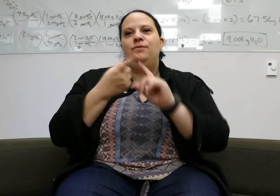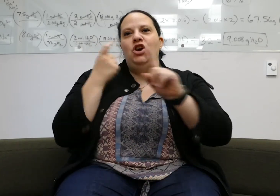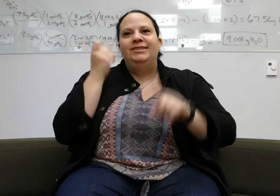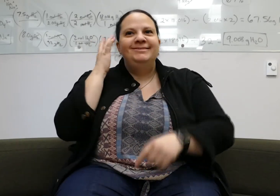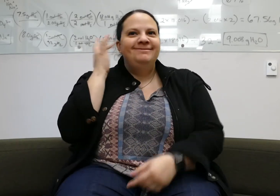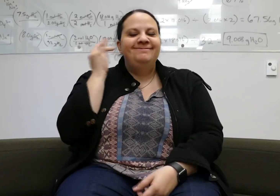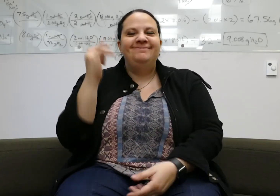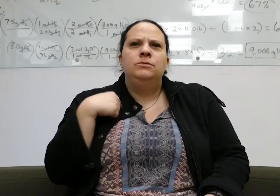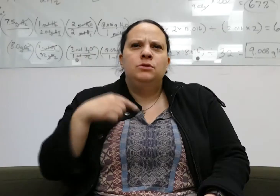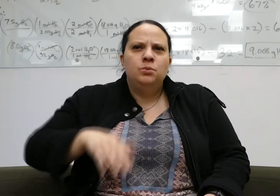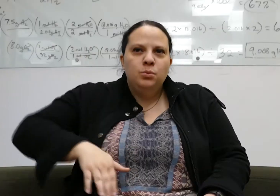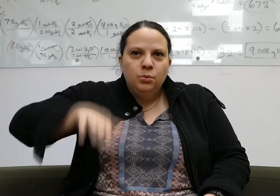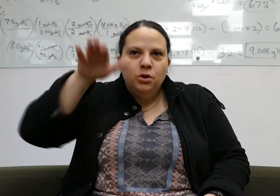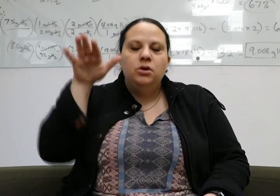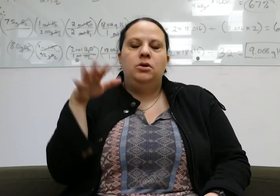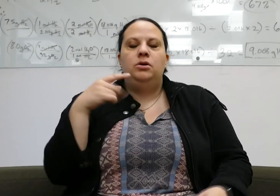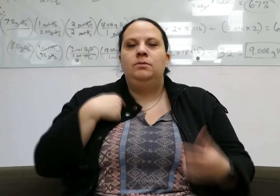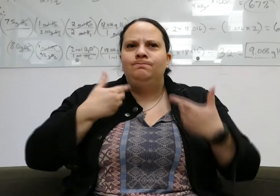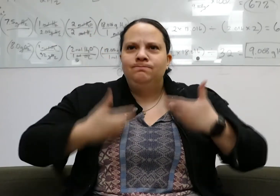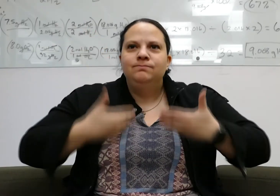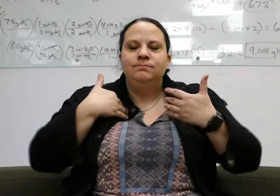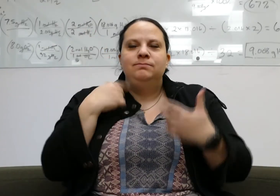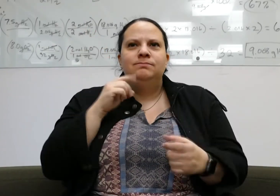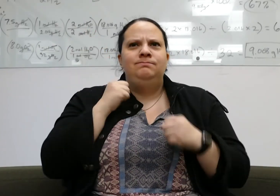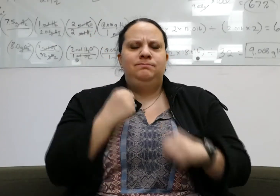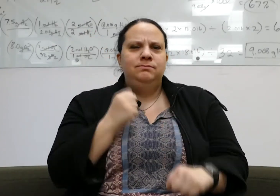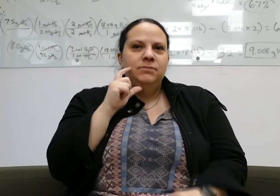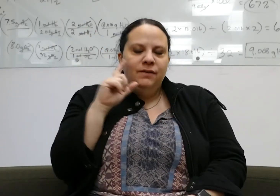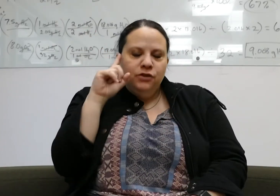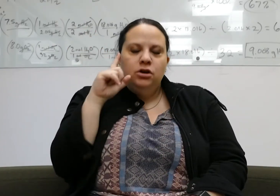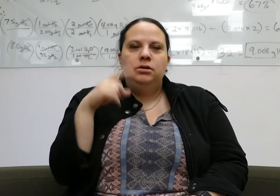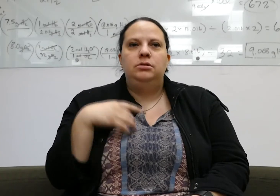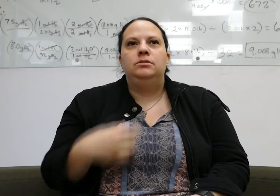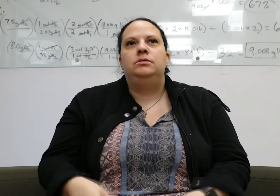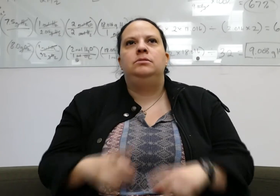I am from California. I grew up Deaf, and my family were all hearing.